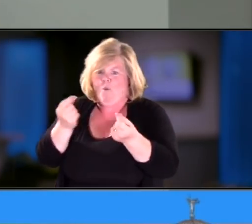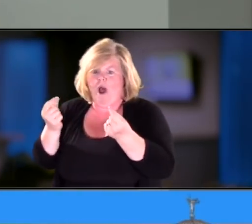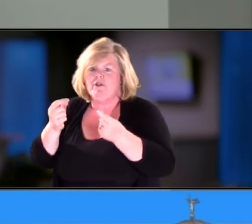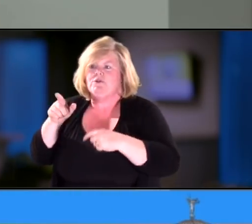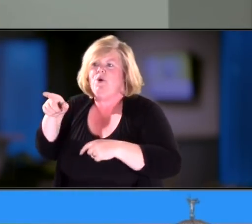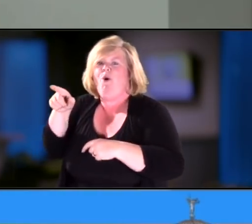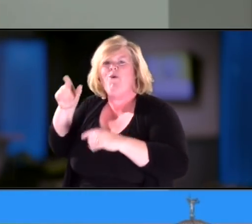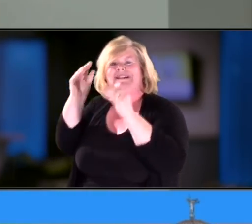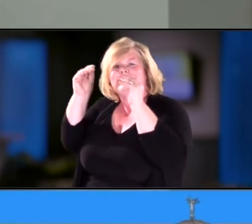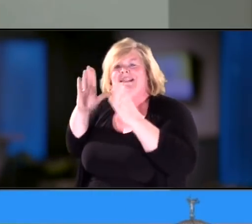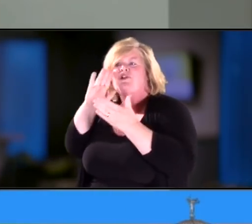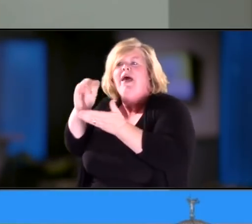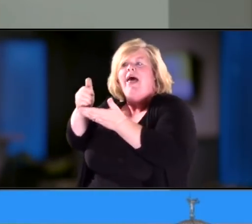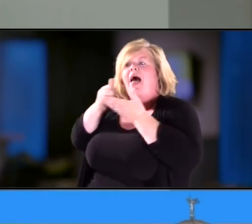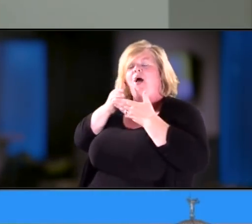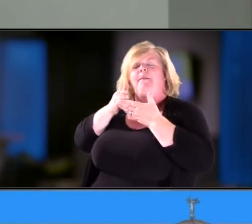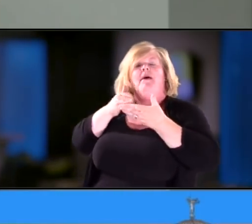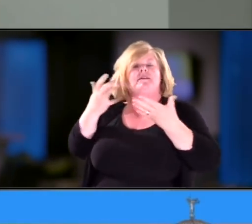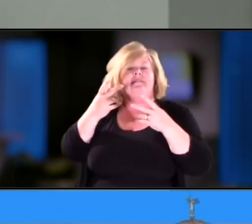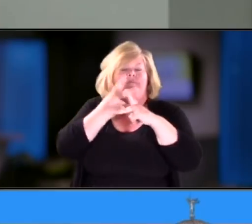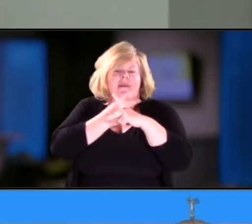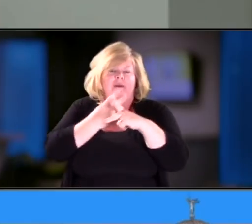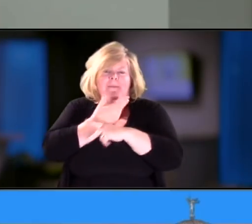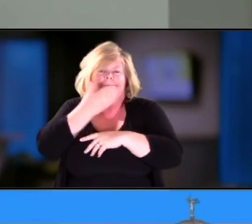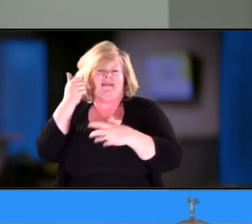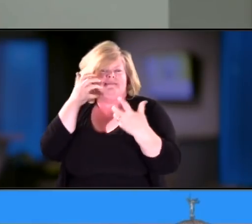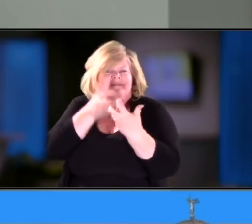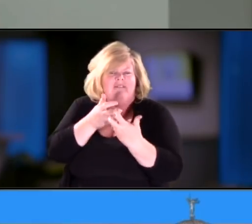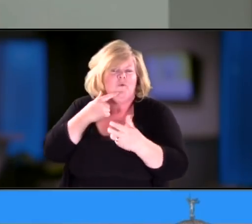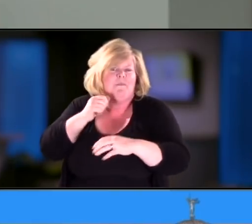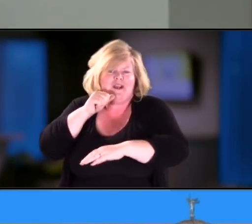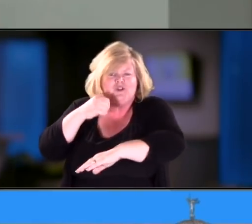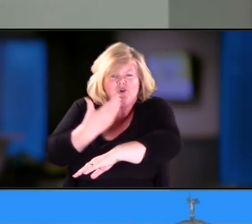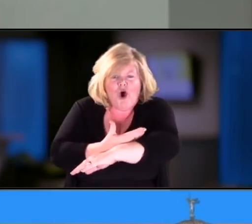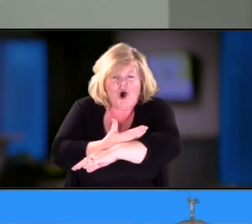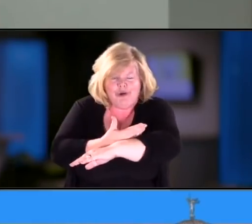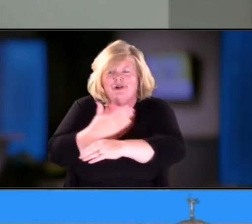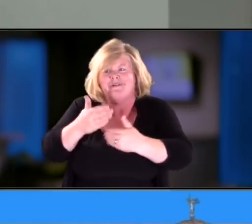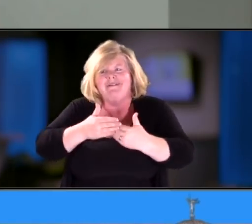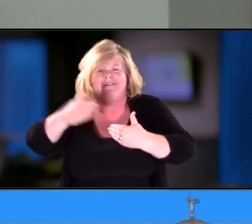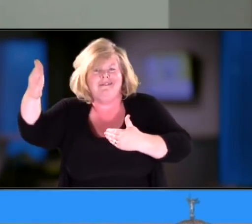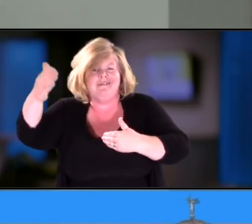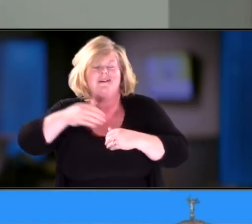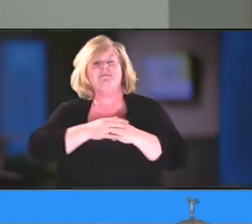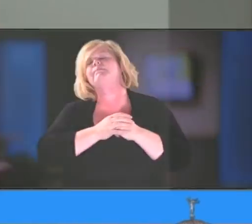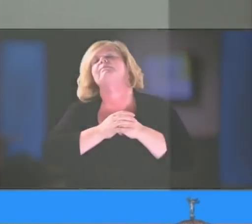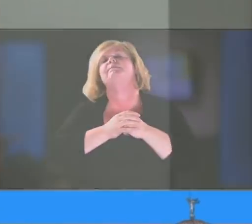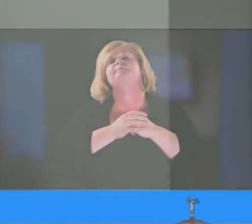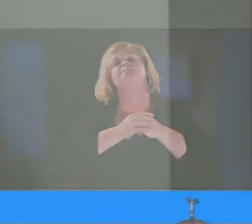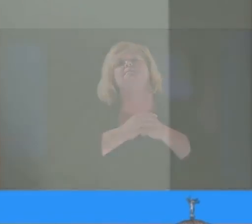So, Mary Ann is there to help us find what works best for our daughter and for our family, and implement that.